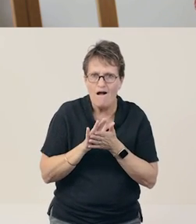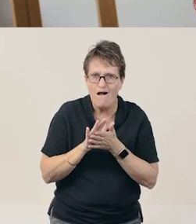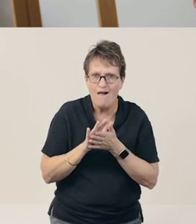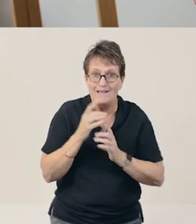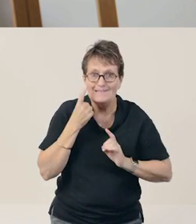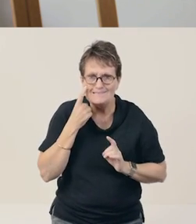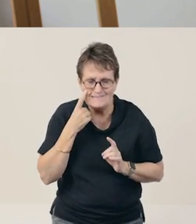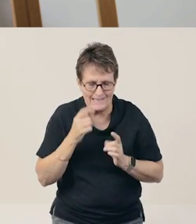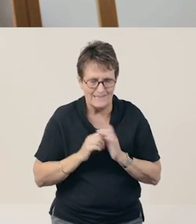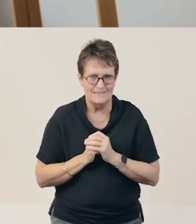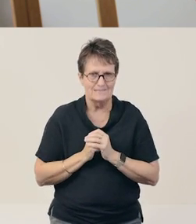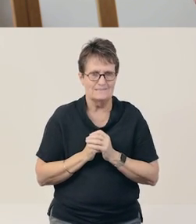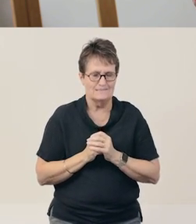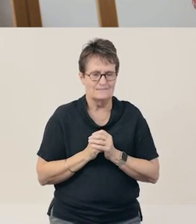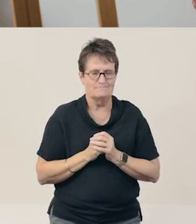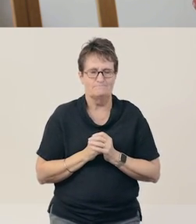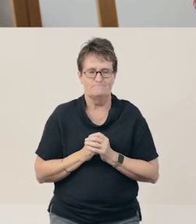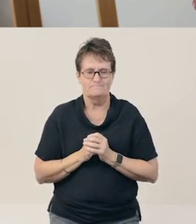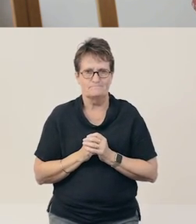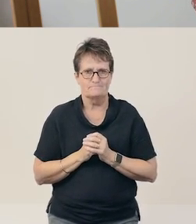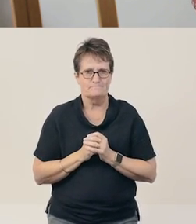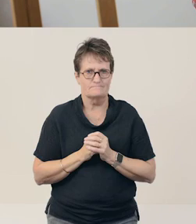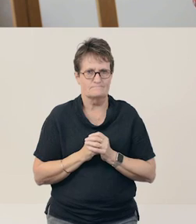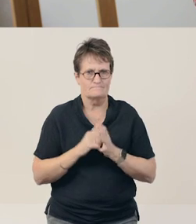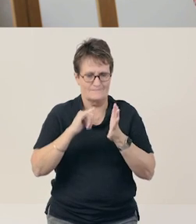Let's hear how many syllables are in my name, 'Sarah'.